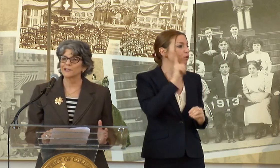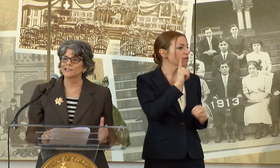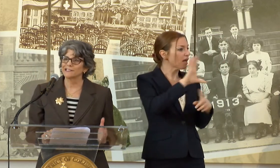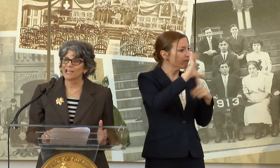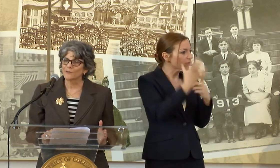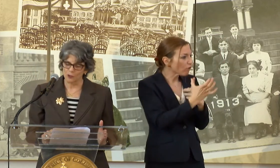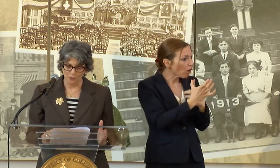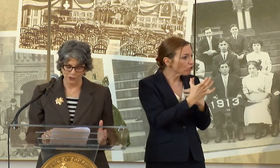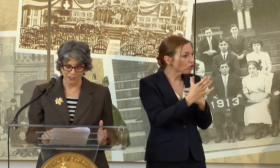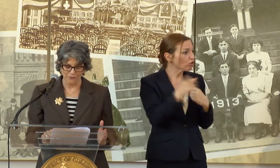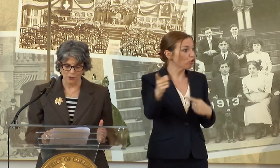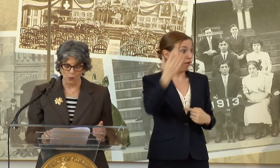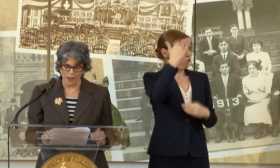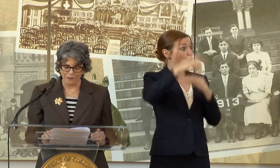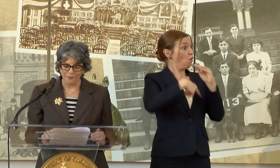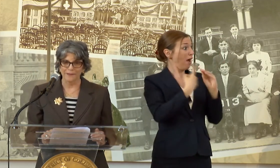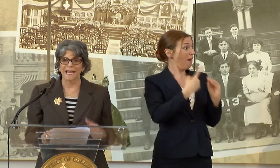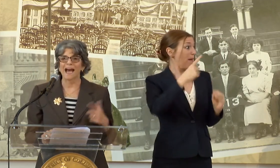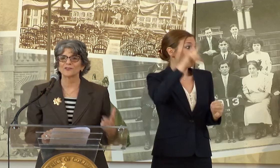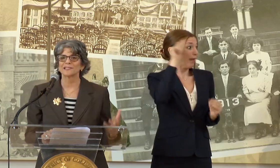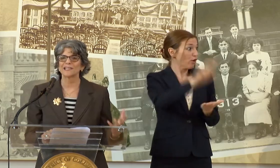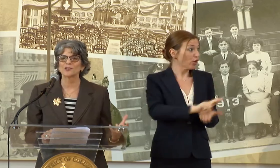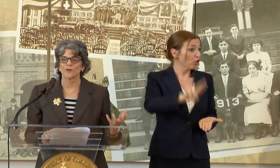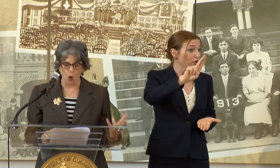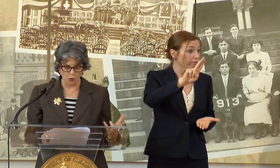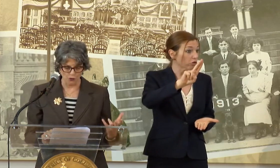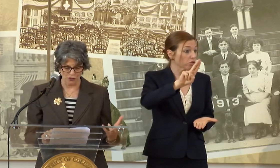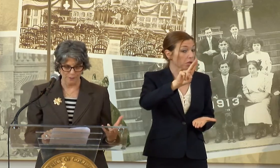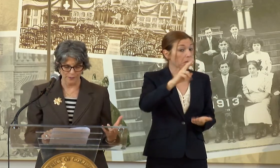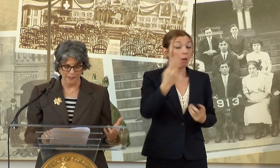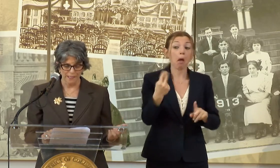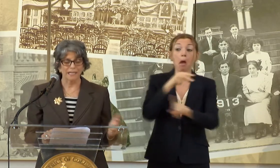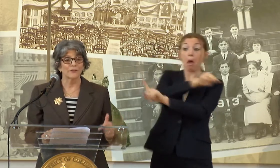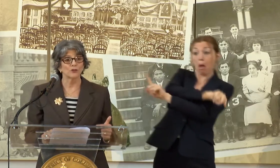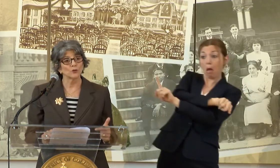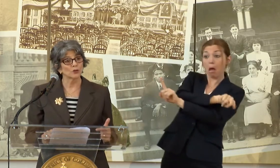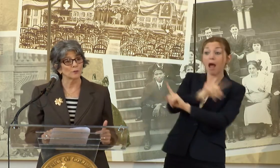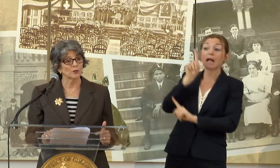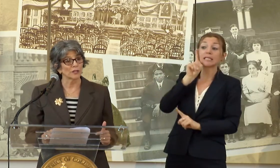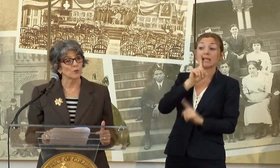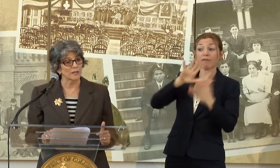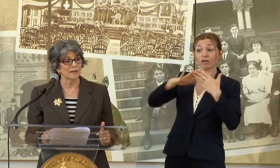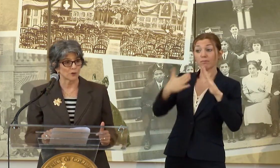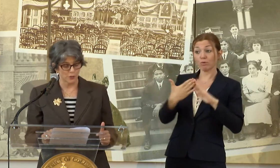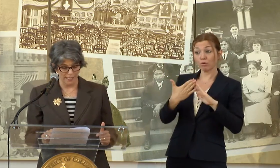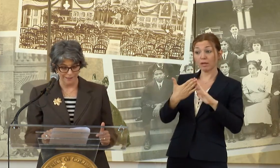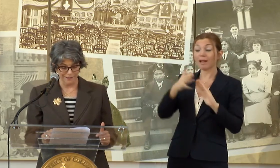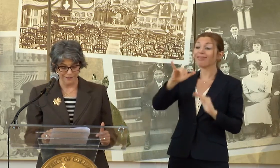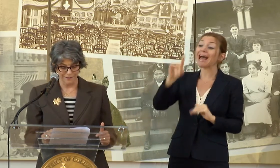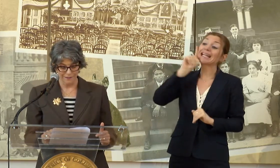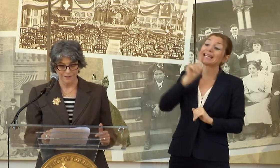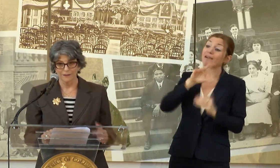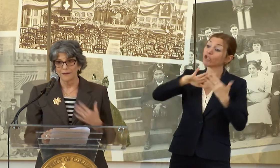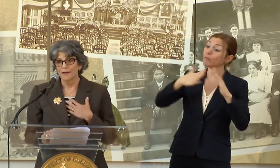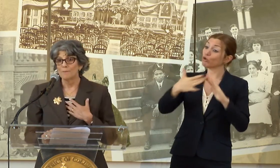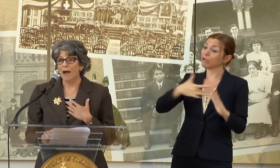AND DOES THE DEAF COMMUNITY FEEL WELCOME AND HAVE A SENSE OF OWNERSHIP IN THE NEW COMMUNITY WE HAVE CREATED?